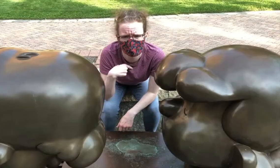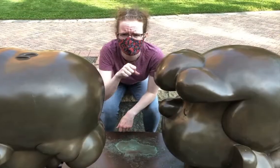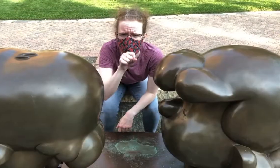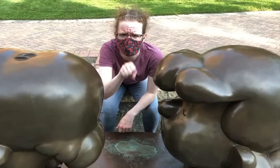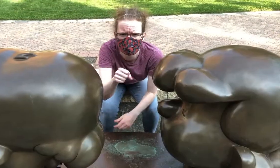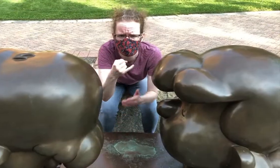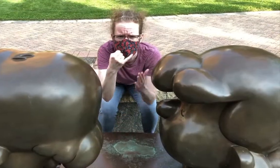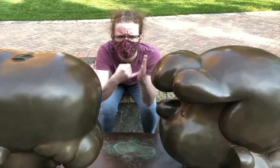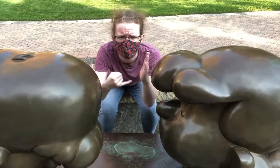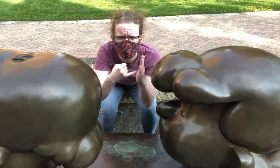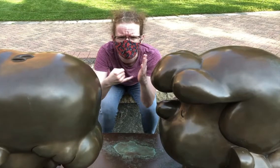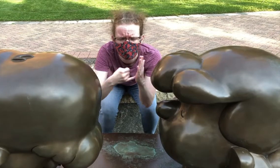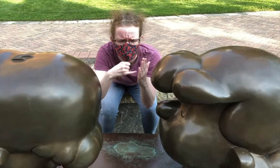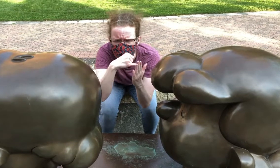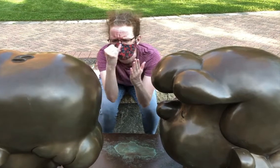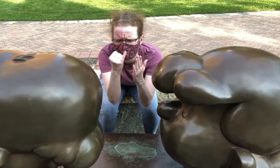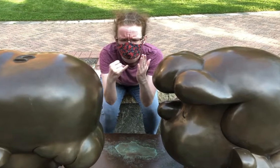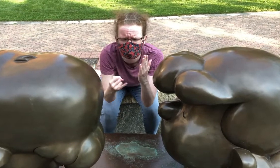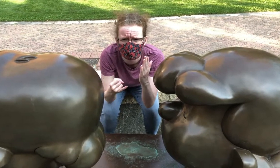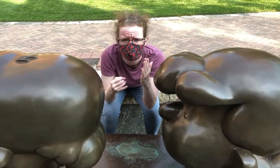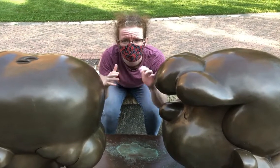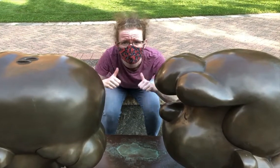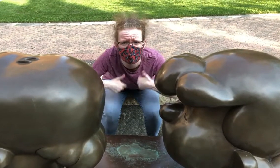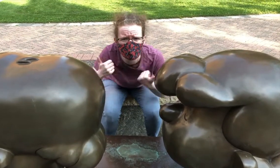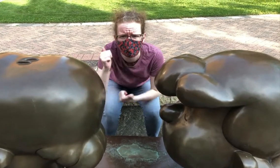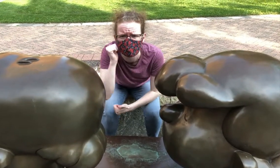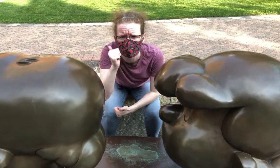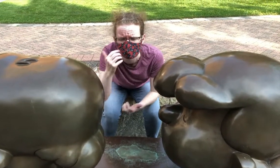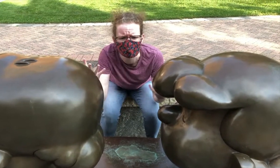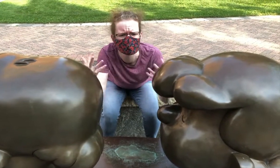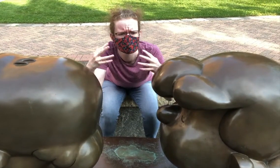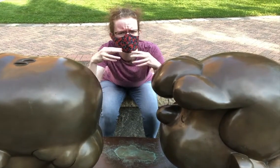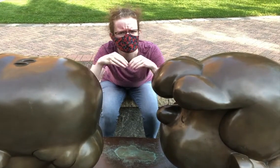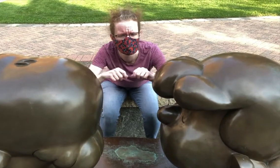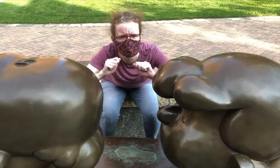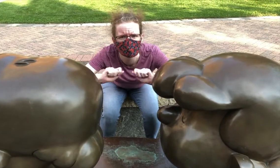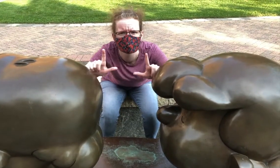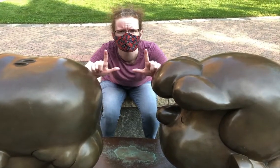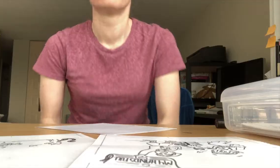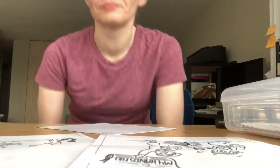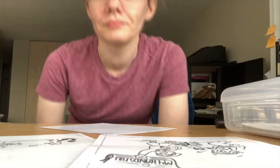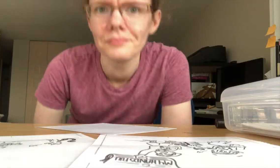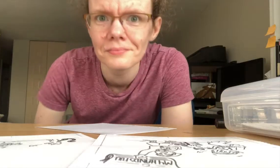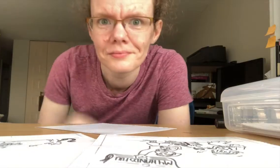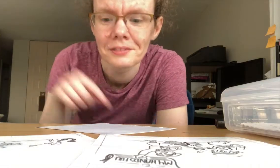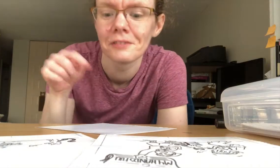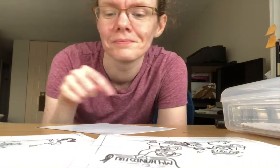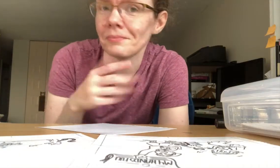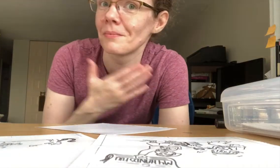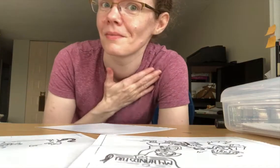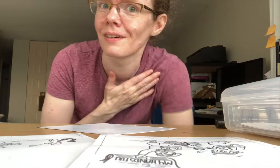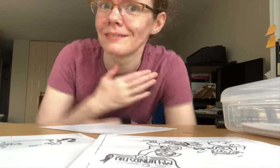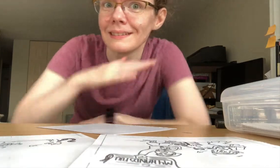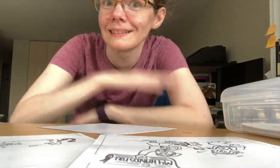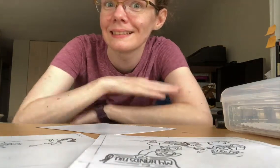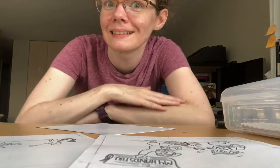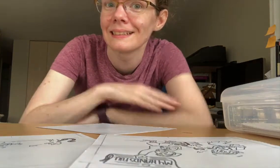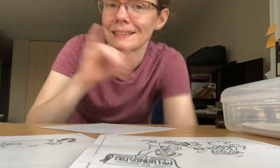I love drawing, creating living lines that capture daily life in panel form. This is my studio drawing desk,